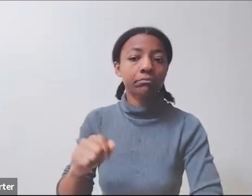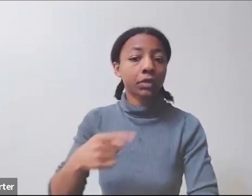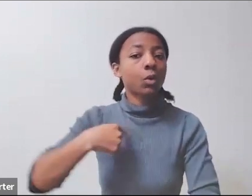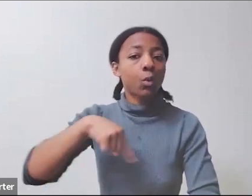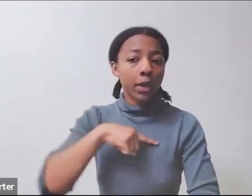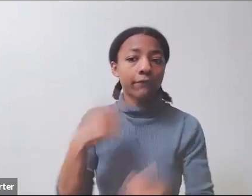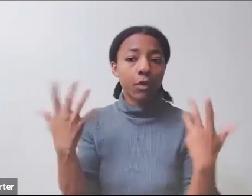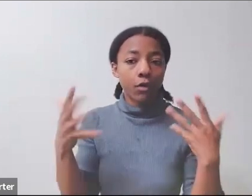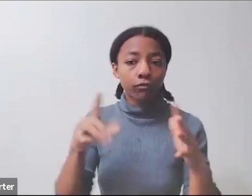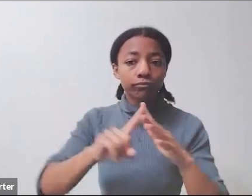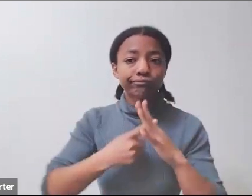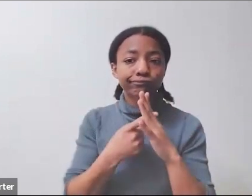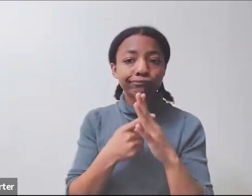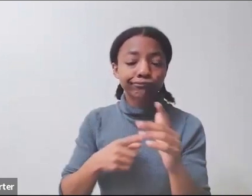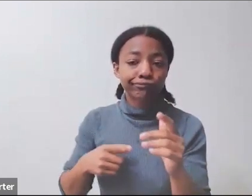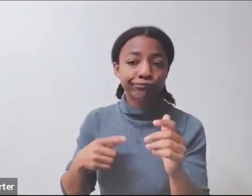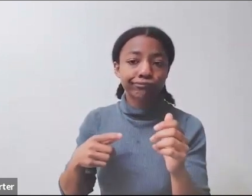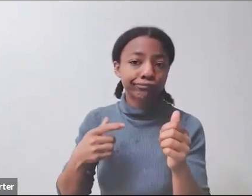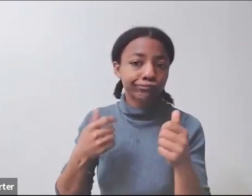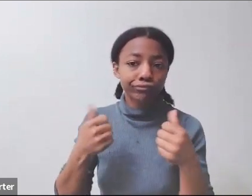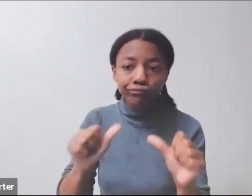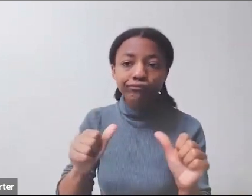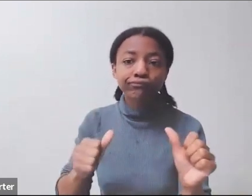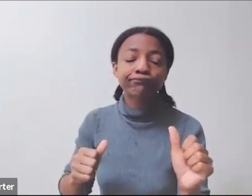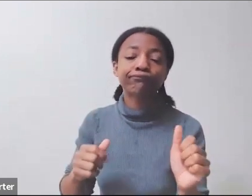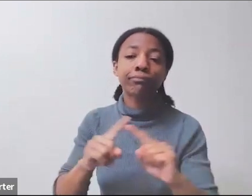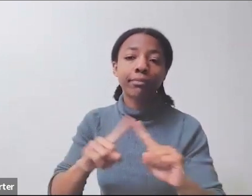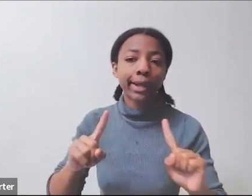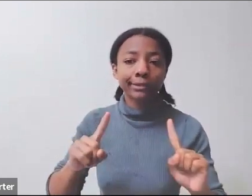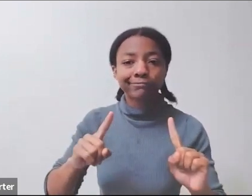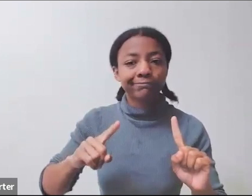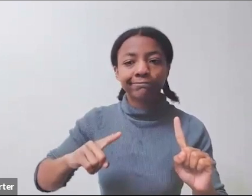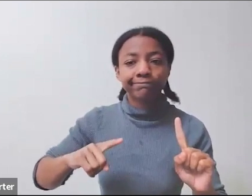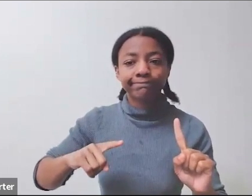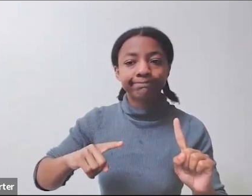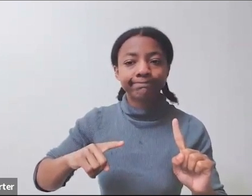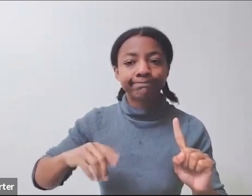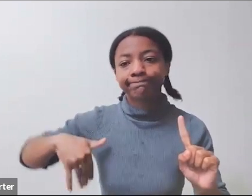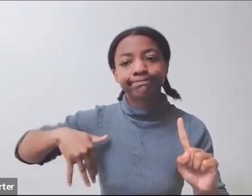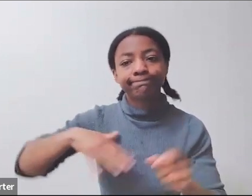to recruit more. There are lots of people that are hired